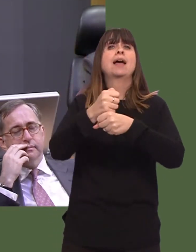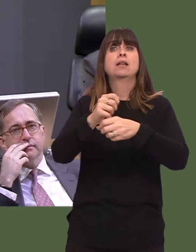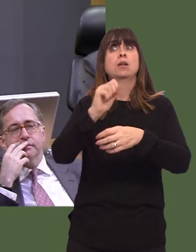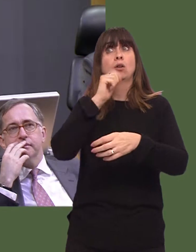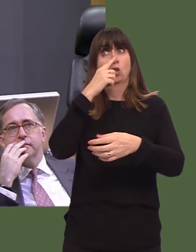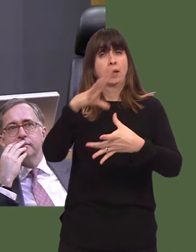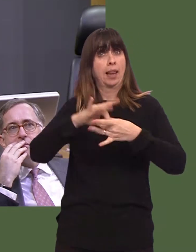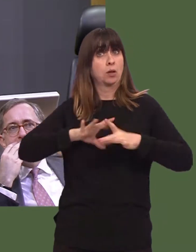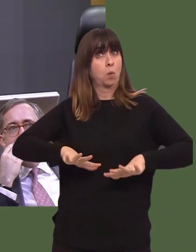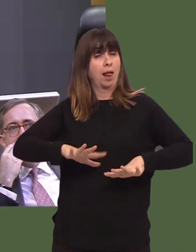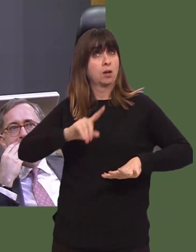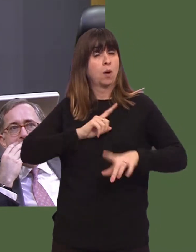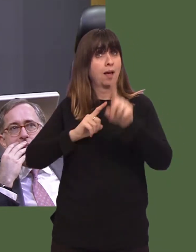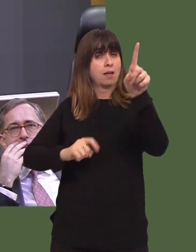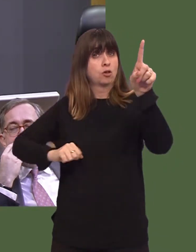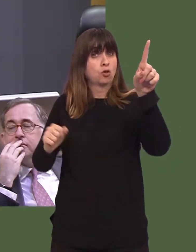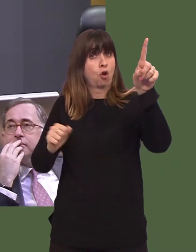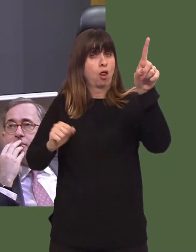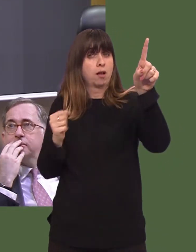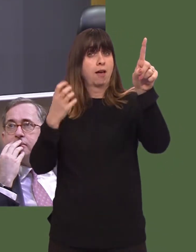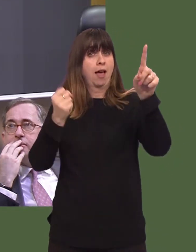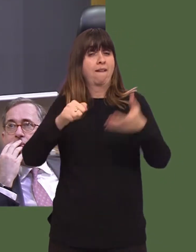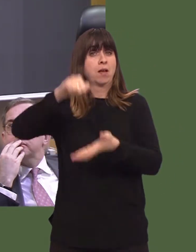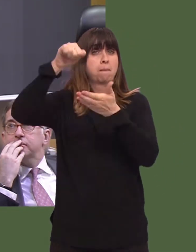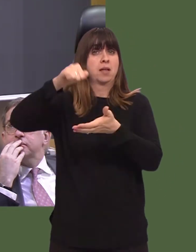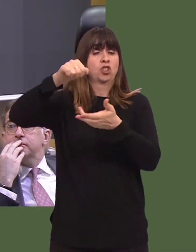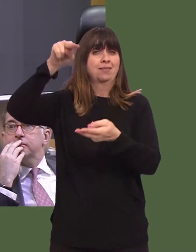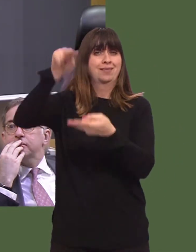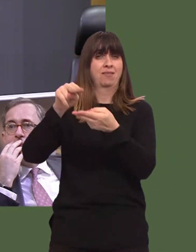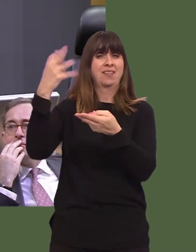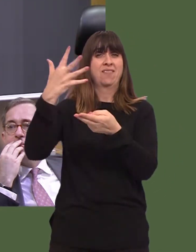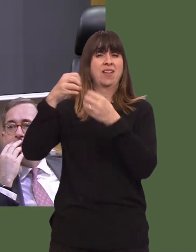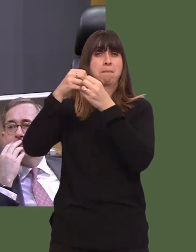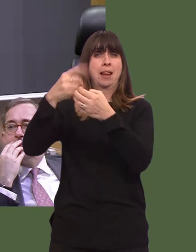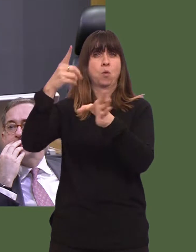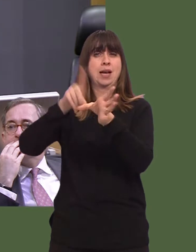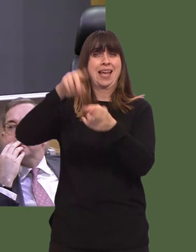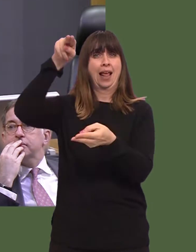because Scotland has a budget deficit of £15 billion a year, although itís a larger economy